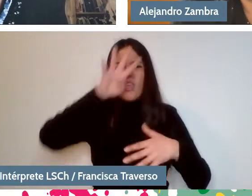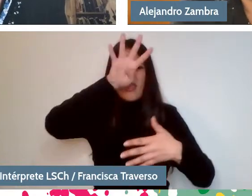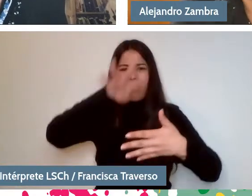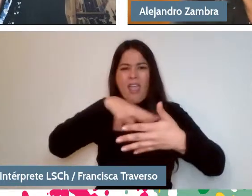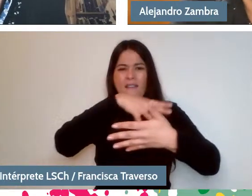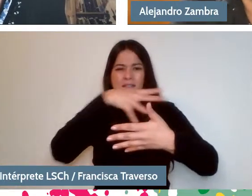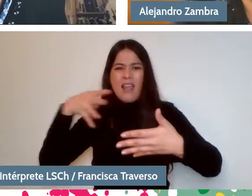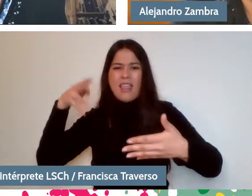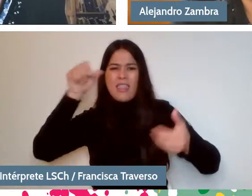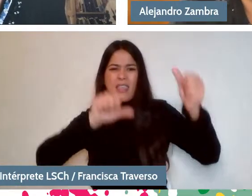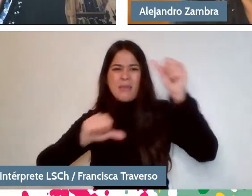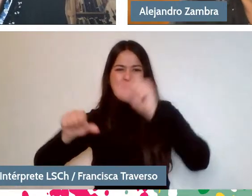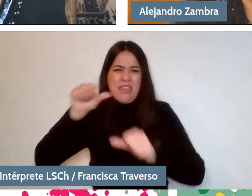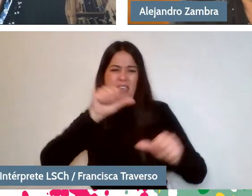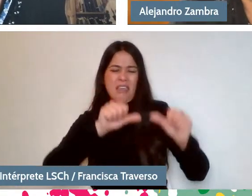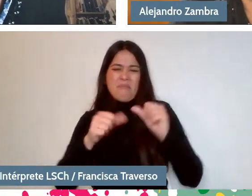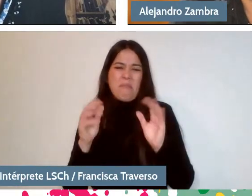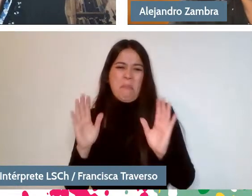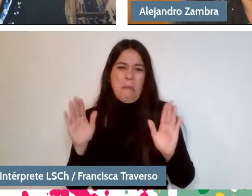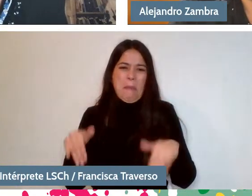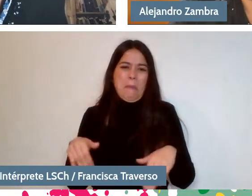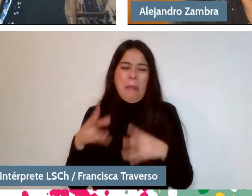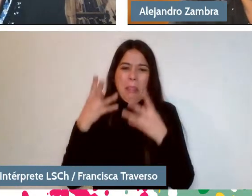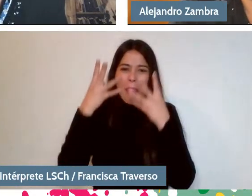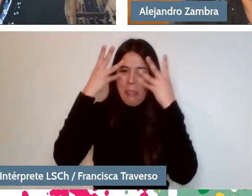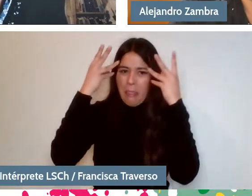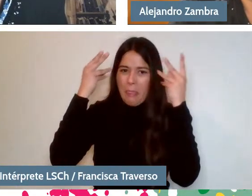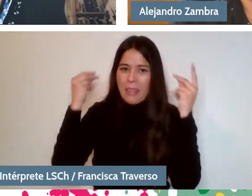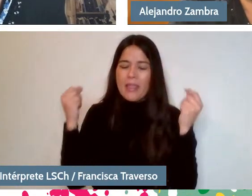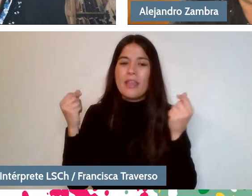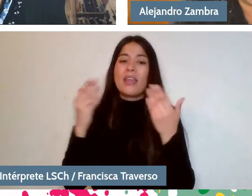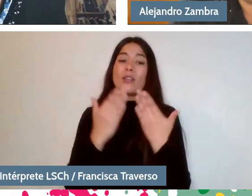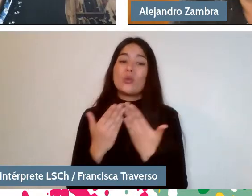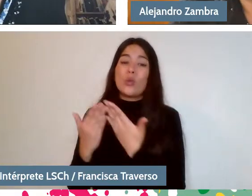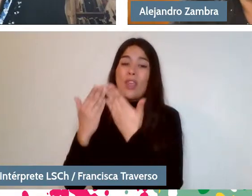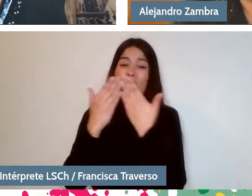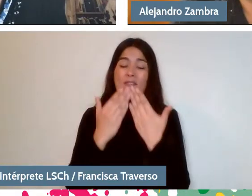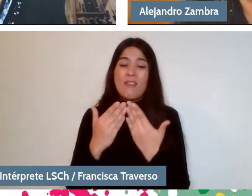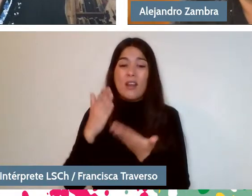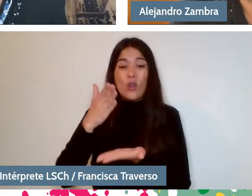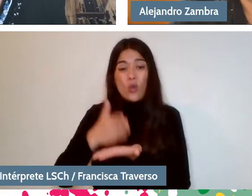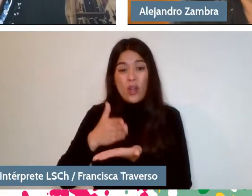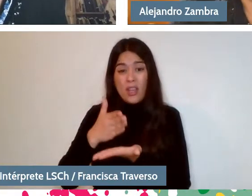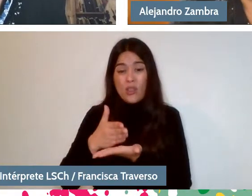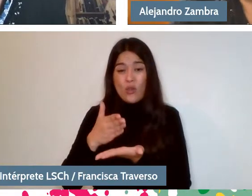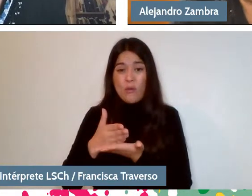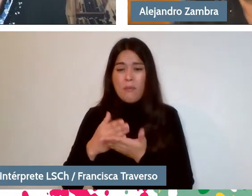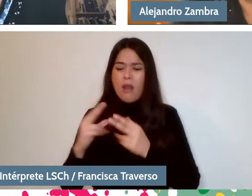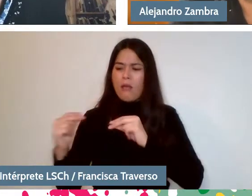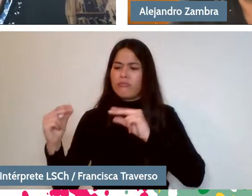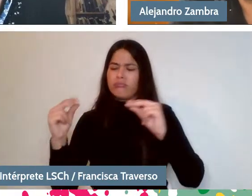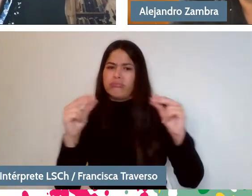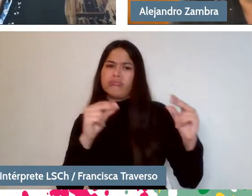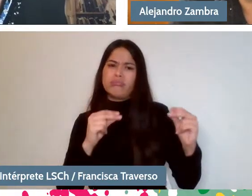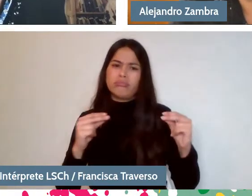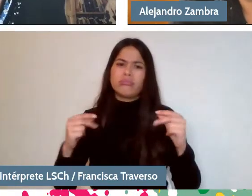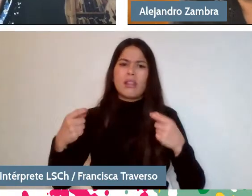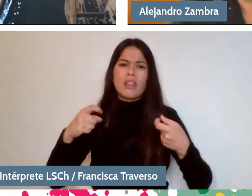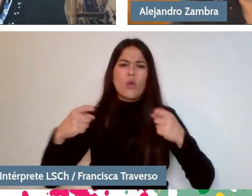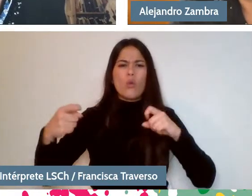as a discussion, of course, but also for the construction of national identity.